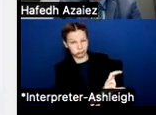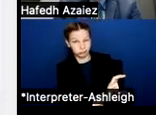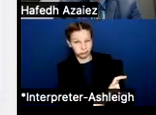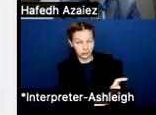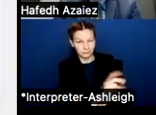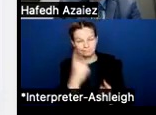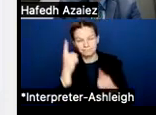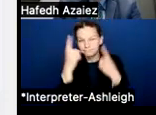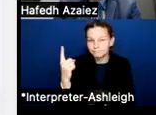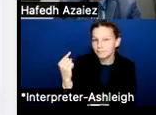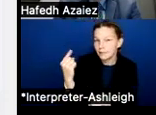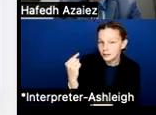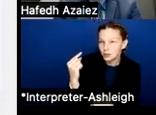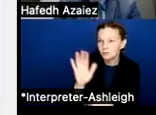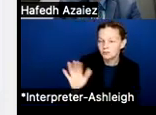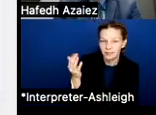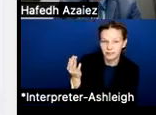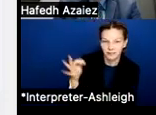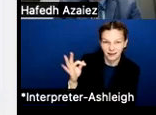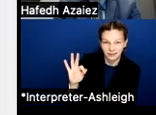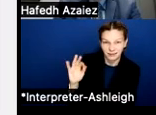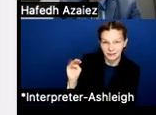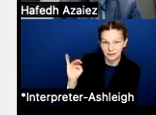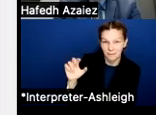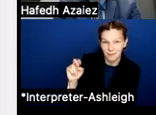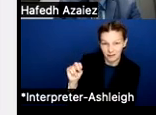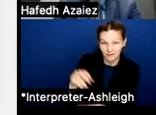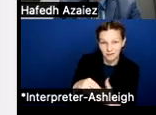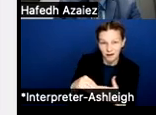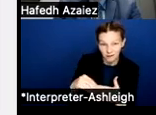when we did almost 19 million in pay increases, so that's just a relative term.